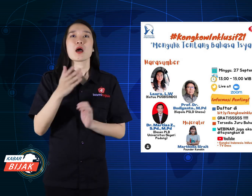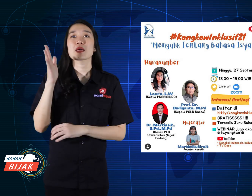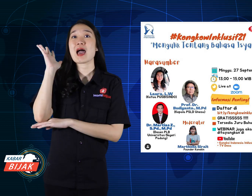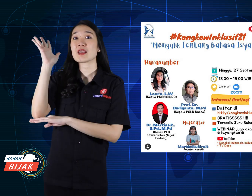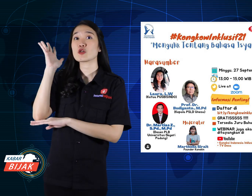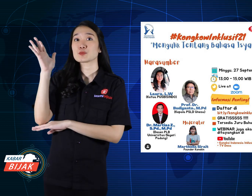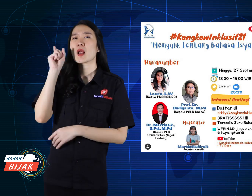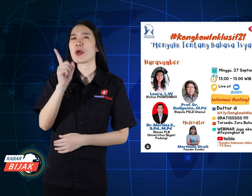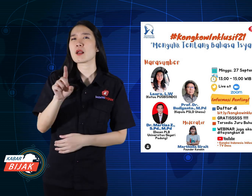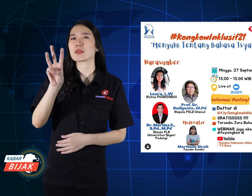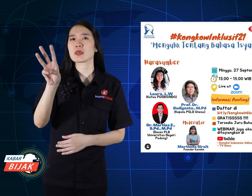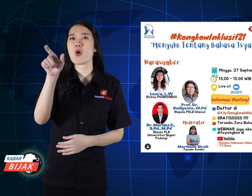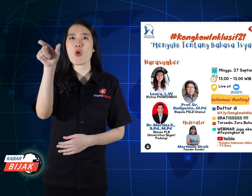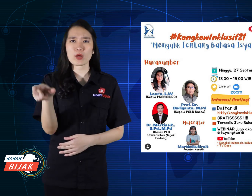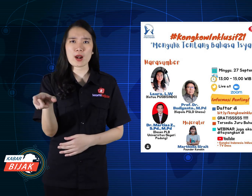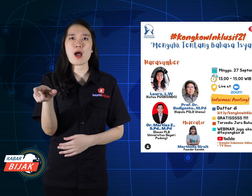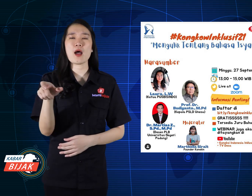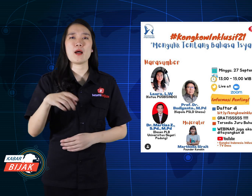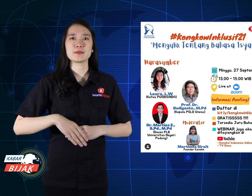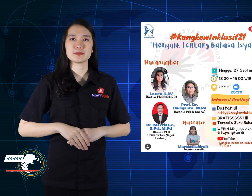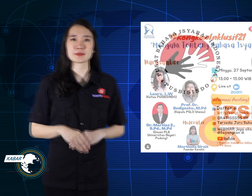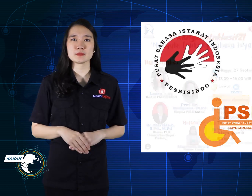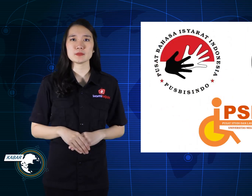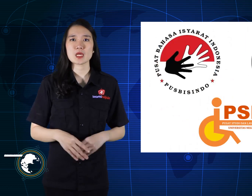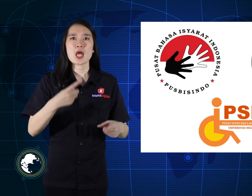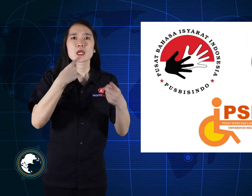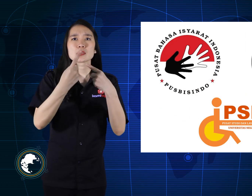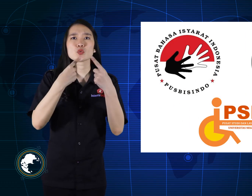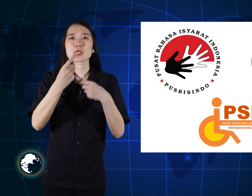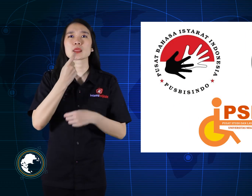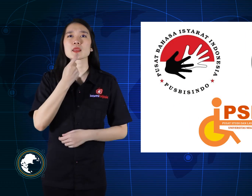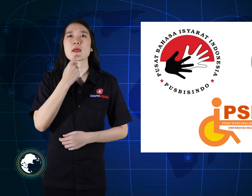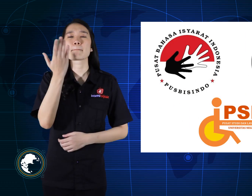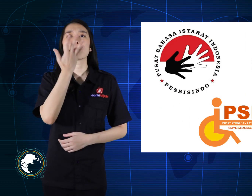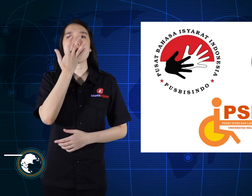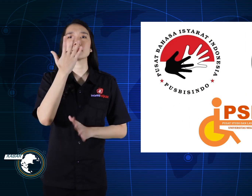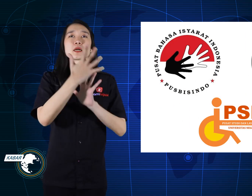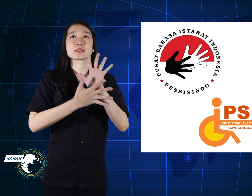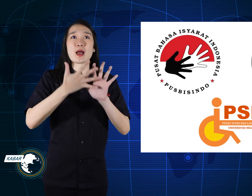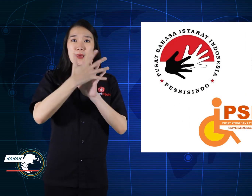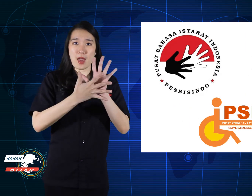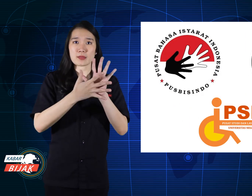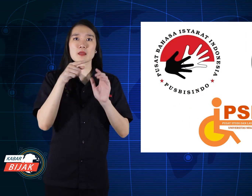There are 3 resource persons. Discussion about sign language.